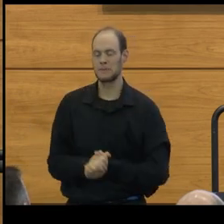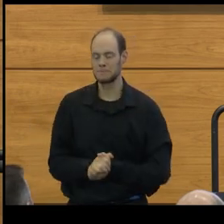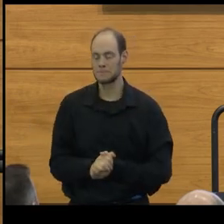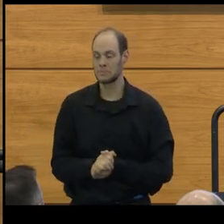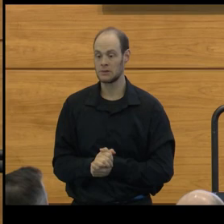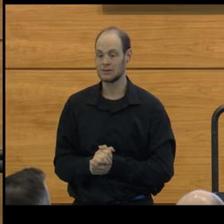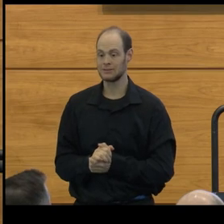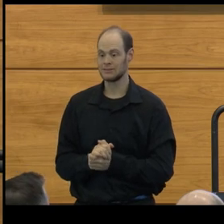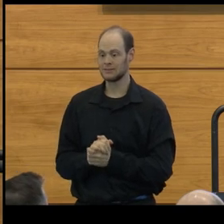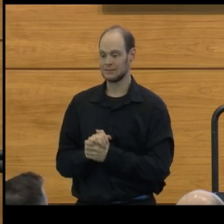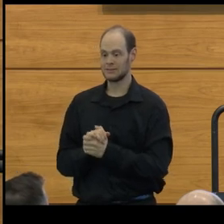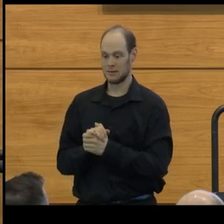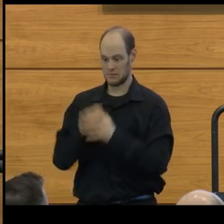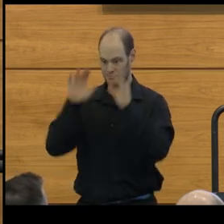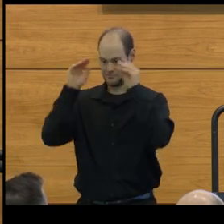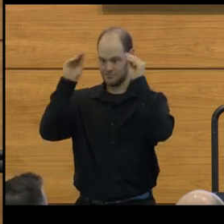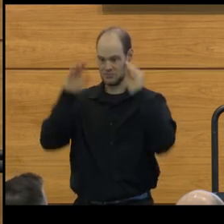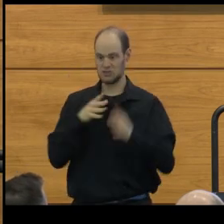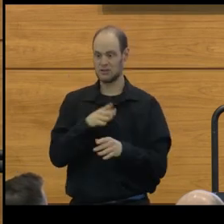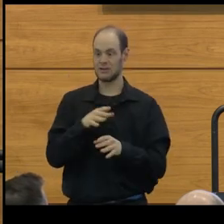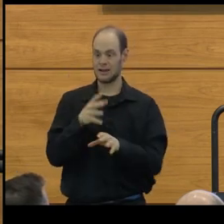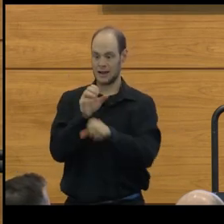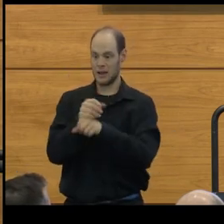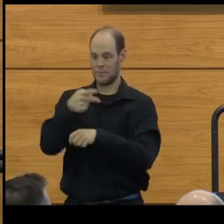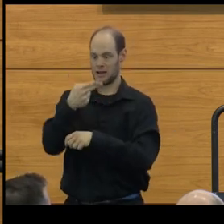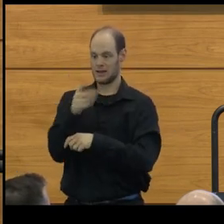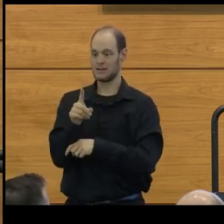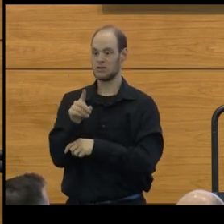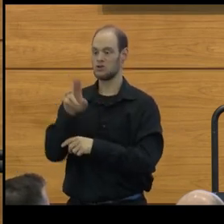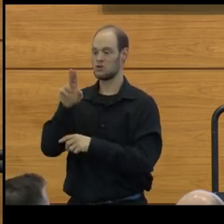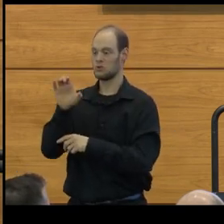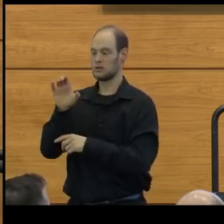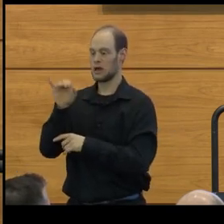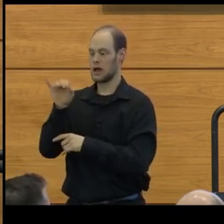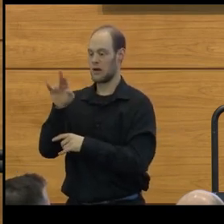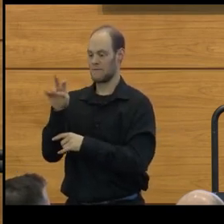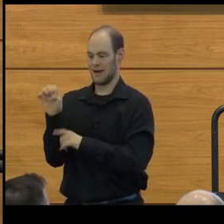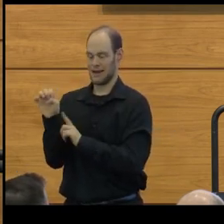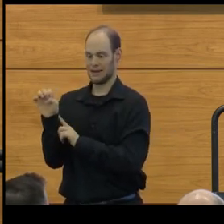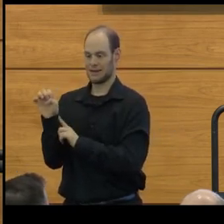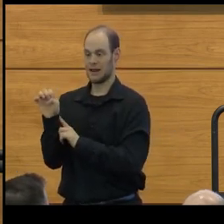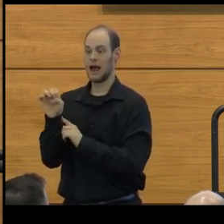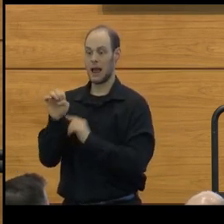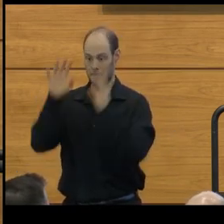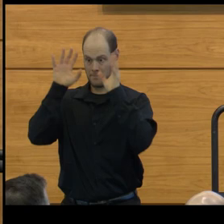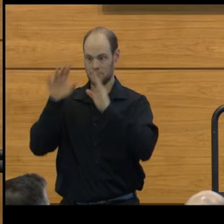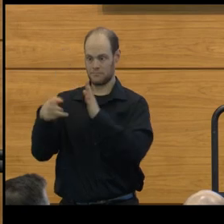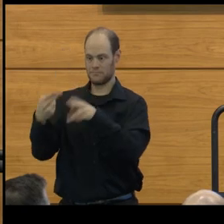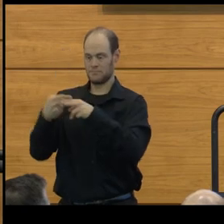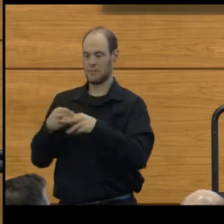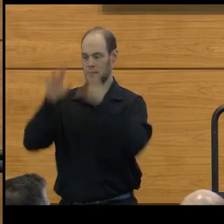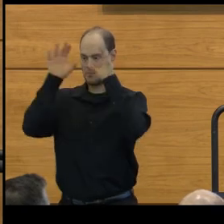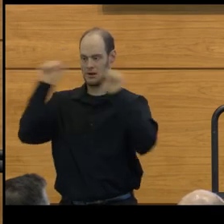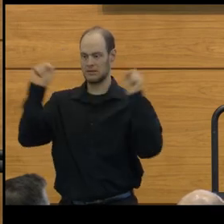Professor Haimson earned his PhD at UC Irvine and was named a president's postdoctoral fellow